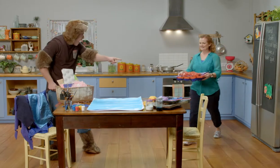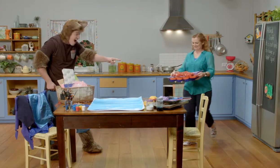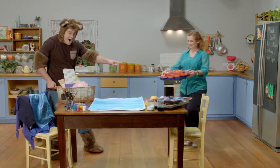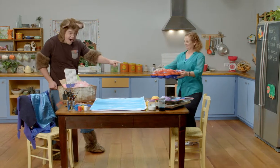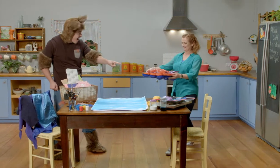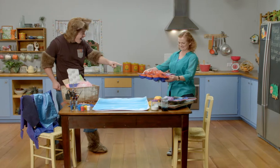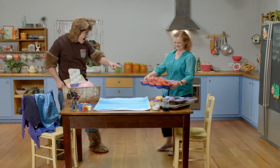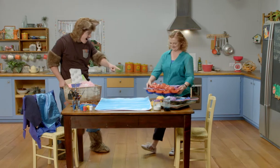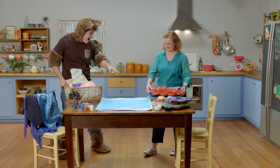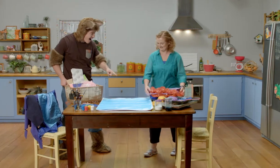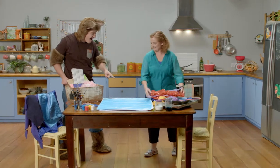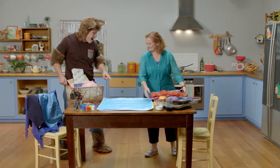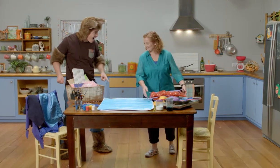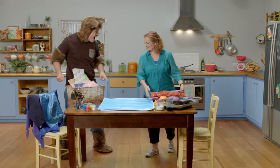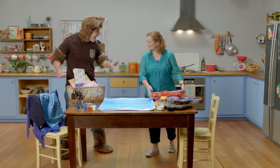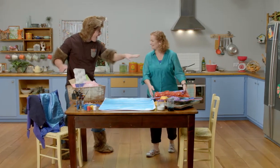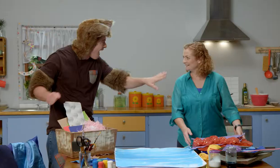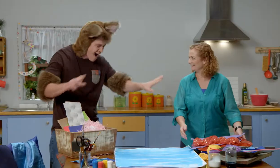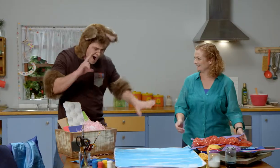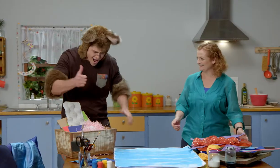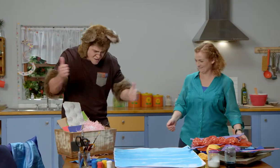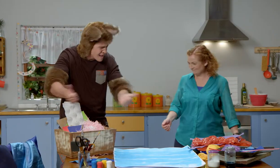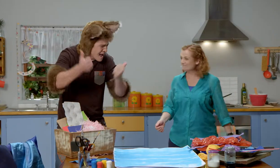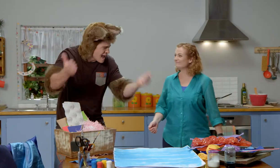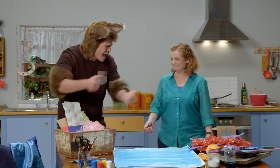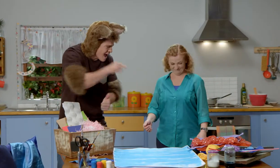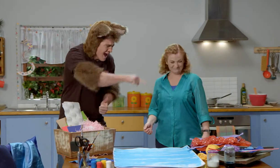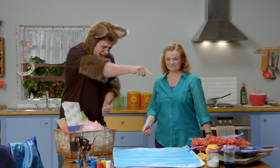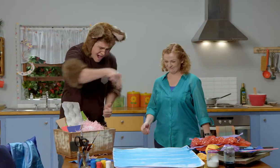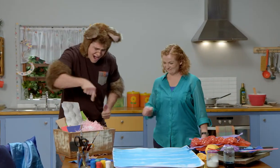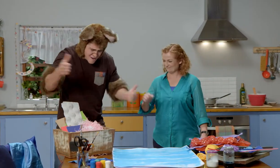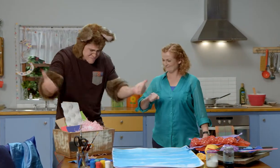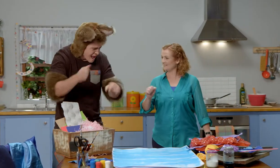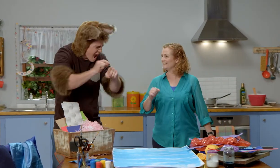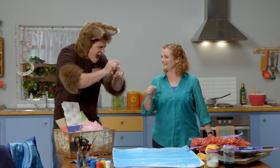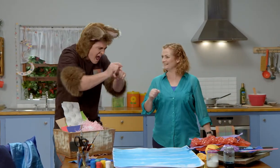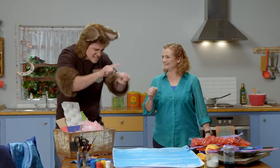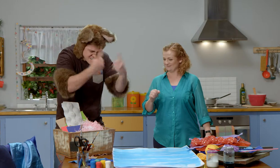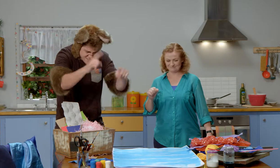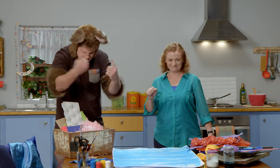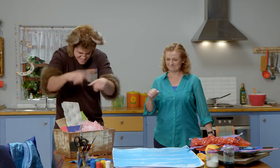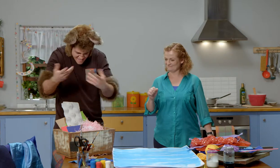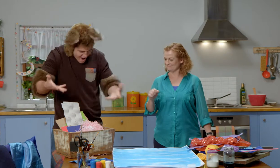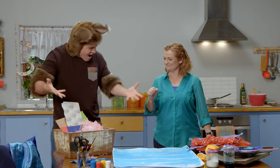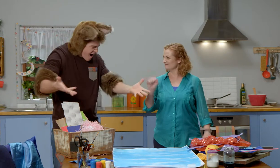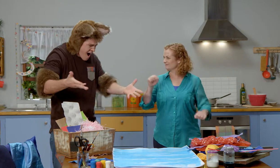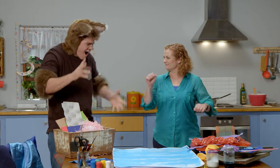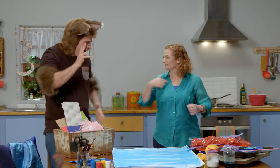Oh, wow! Sally, look at all these things! Look at all the beautiful colours!